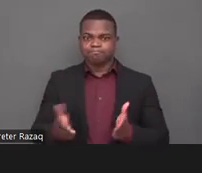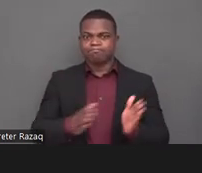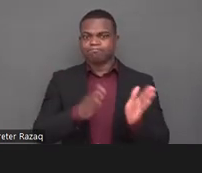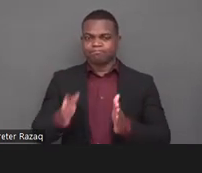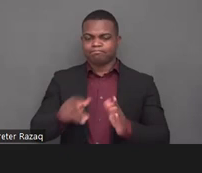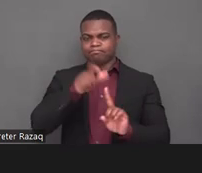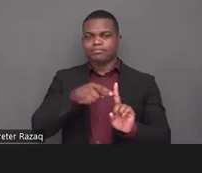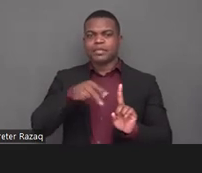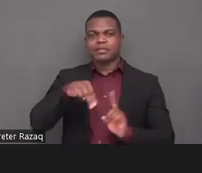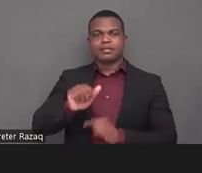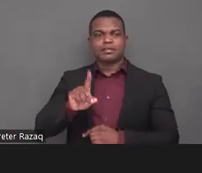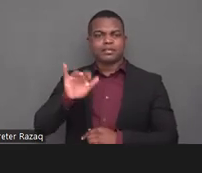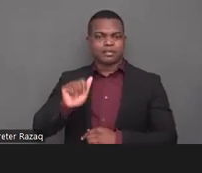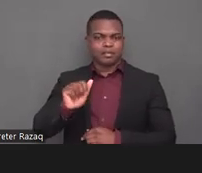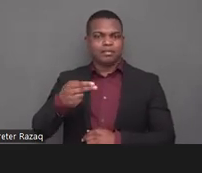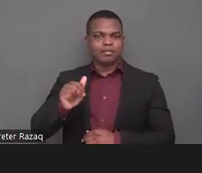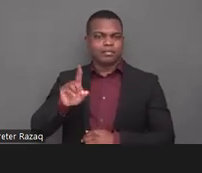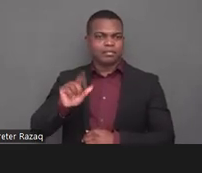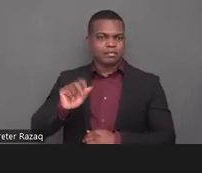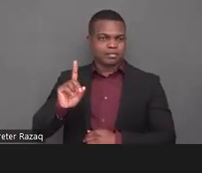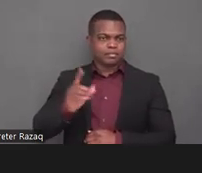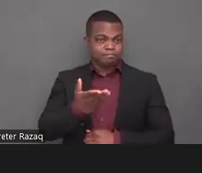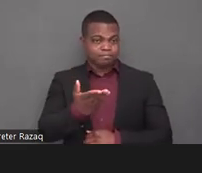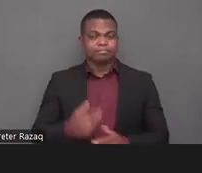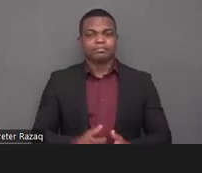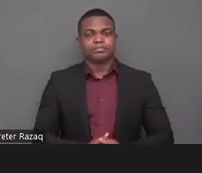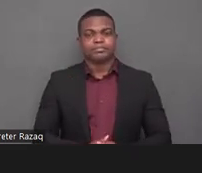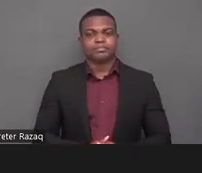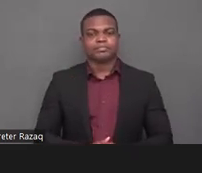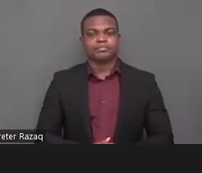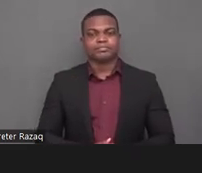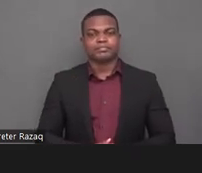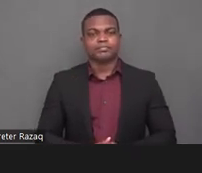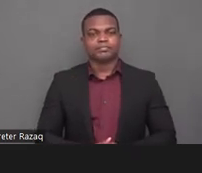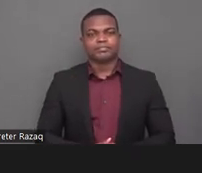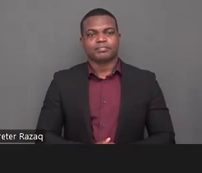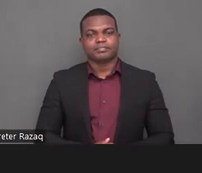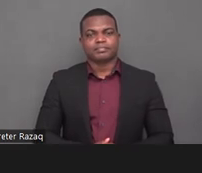good morning good afternoon good day to all of you so my name is nadia i'm the co-chair of european